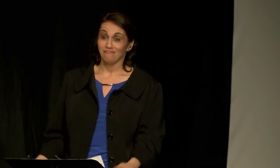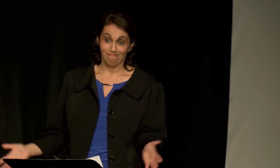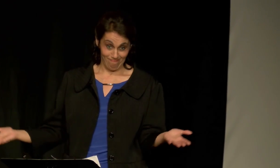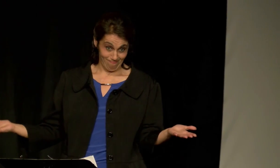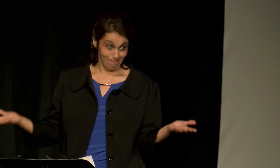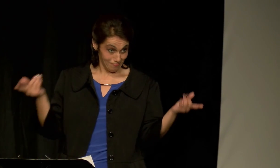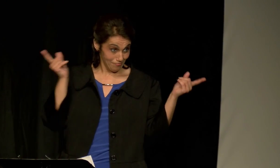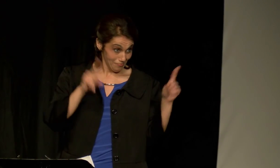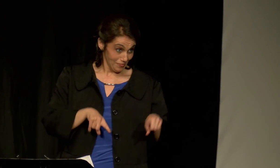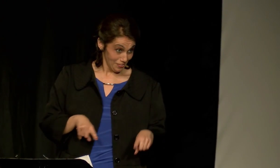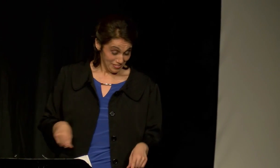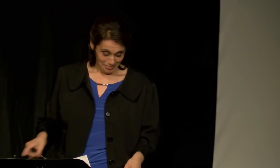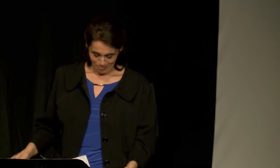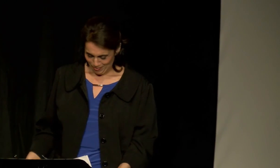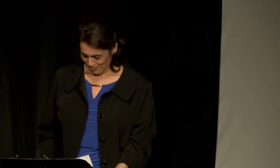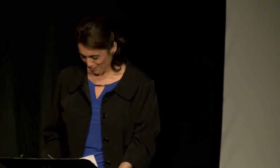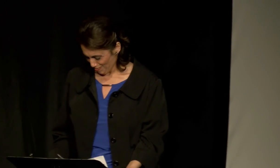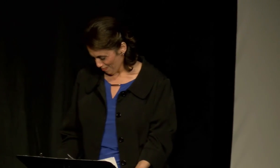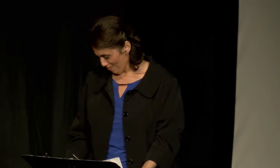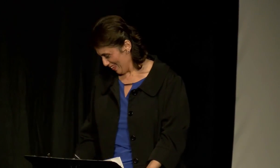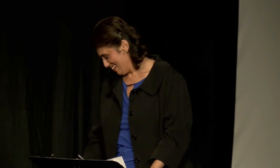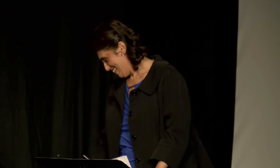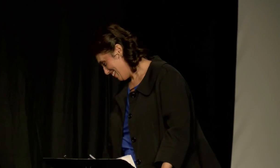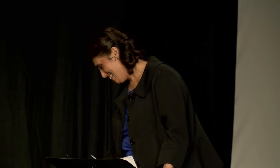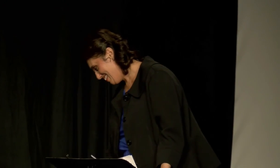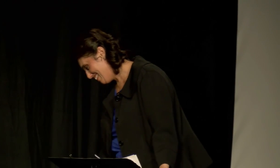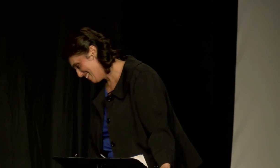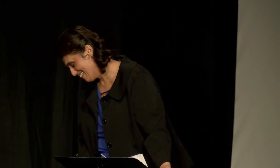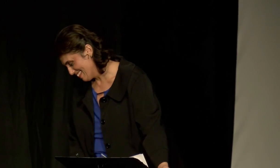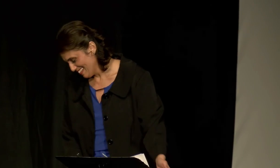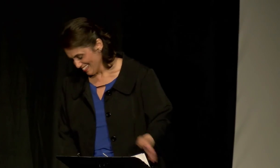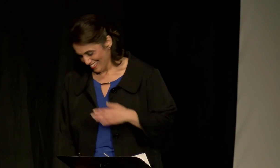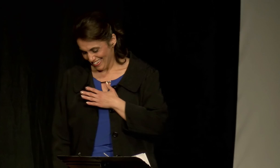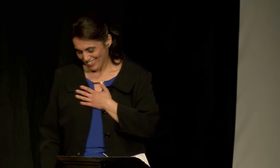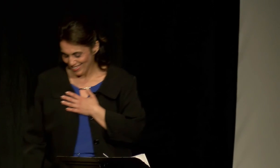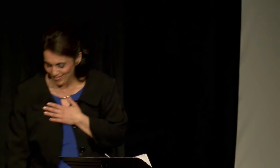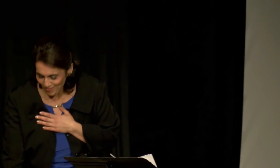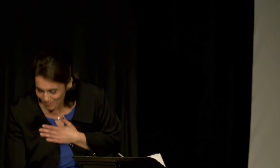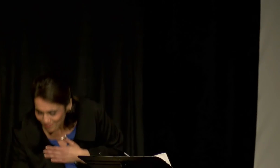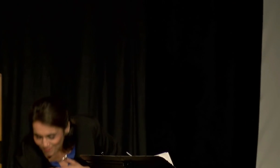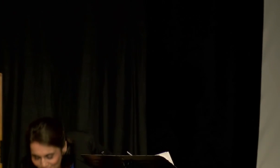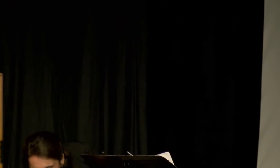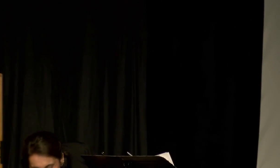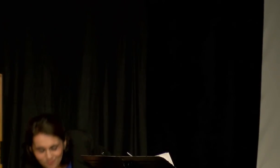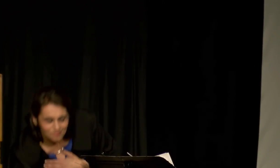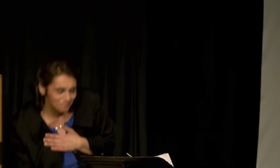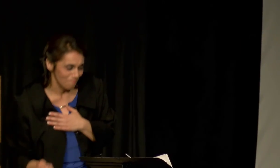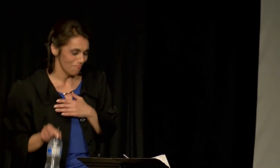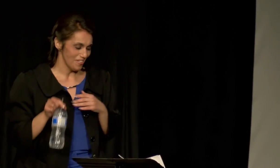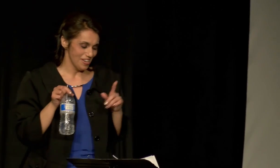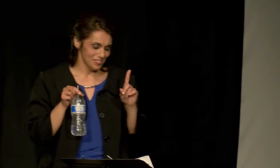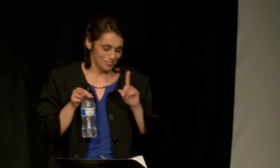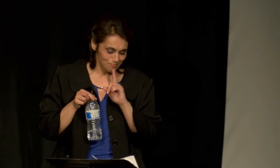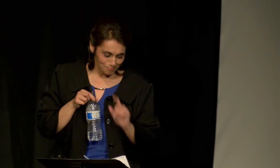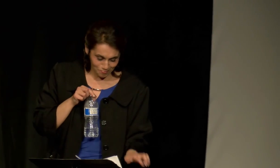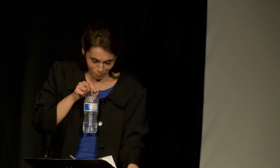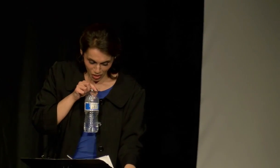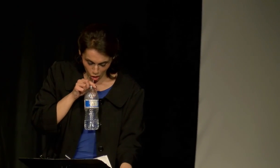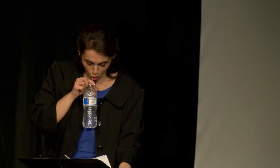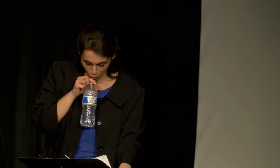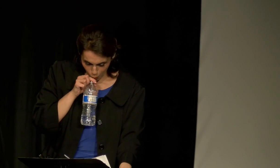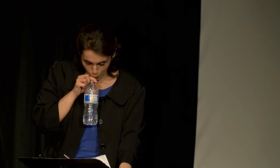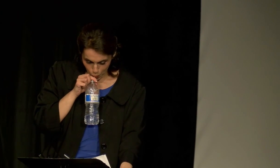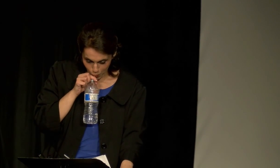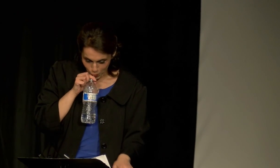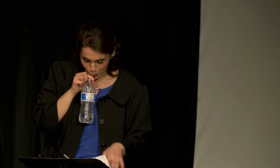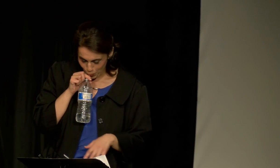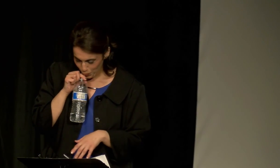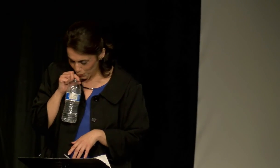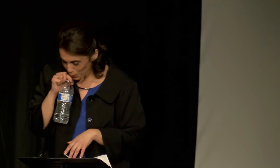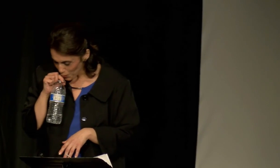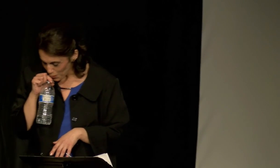I'm sure you all agree.